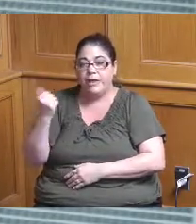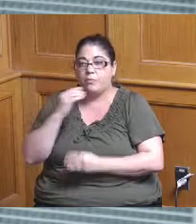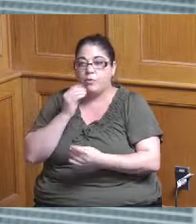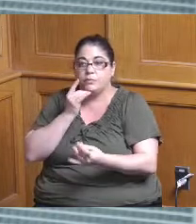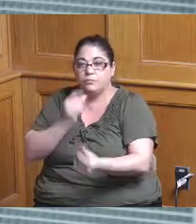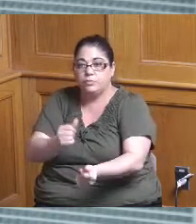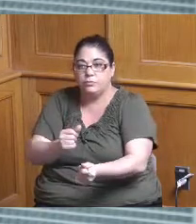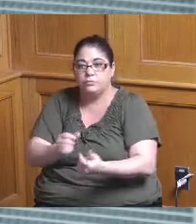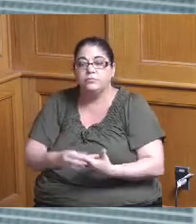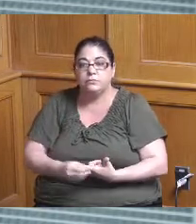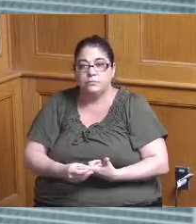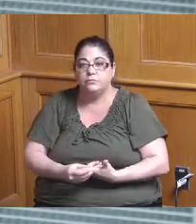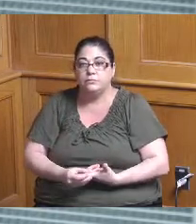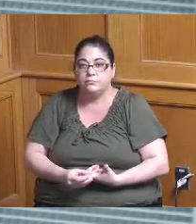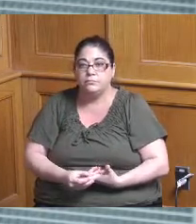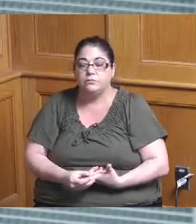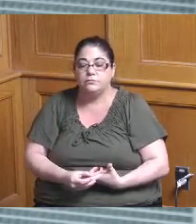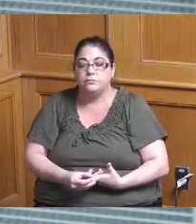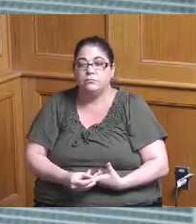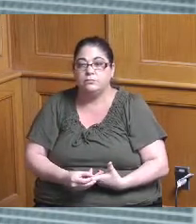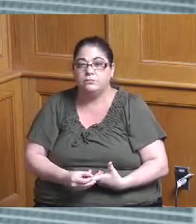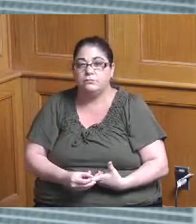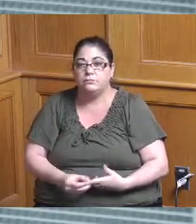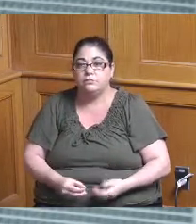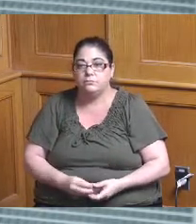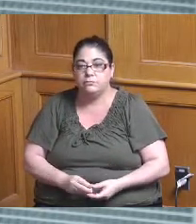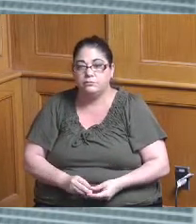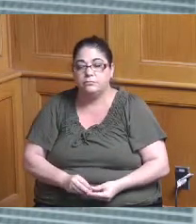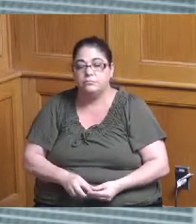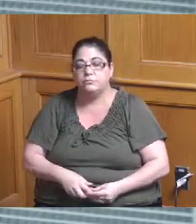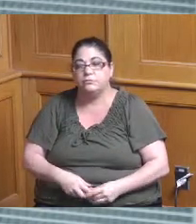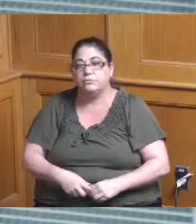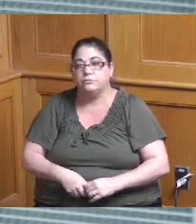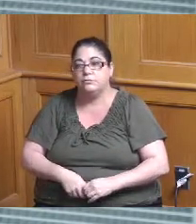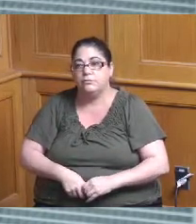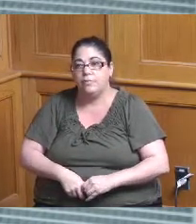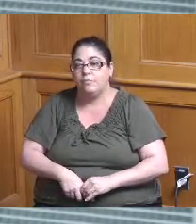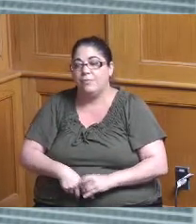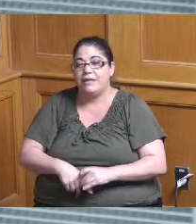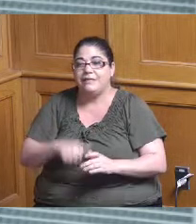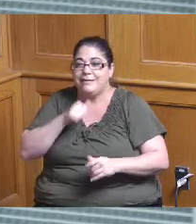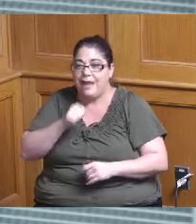through the Director as well but it isn't really an effort to create anything new to be honest it's